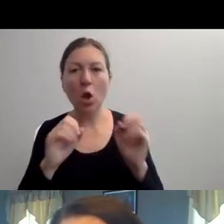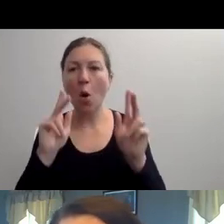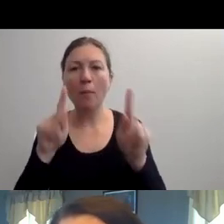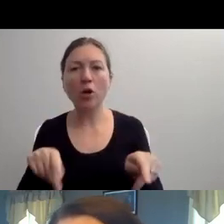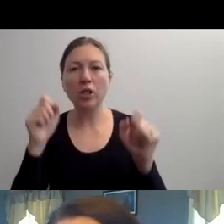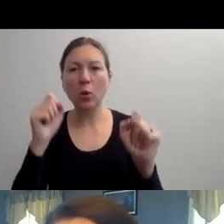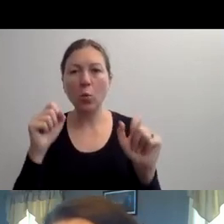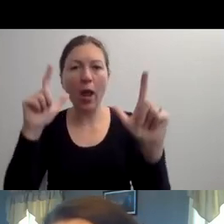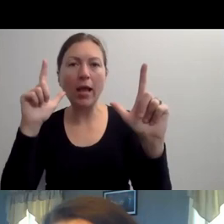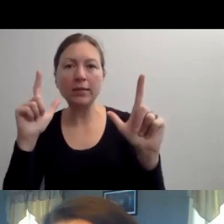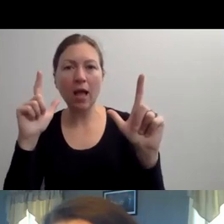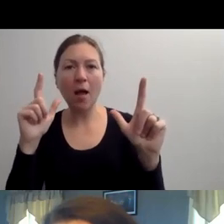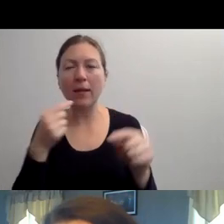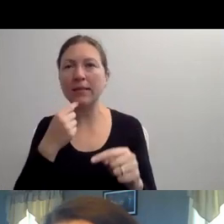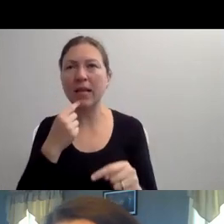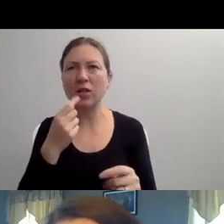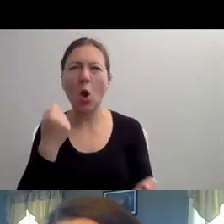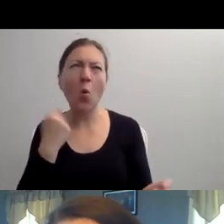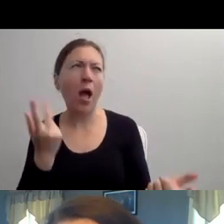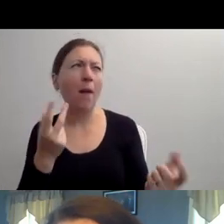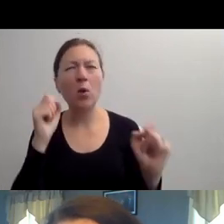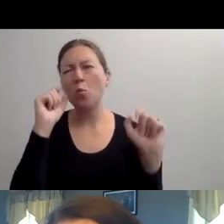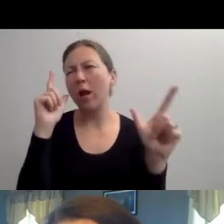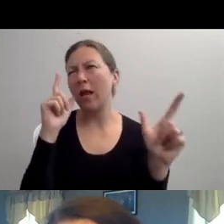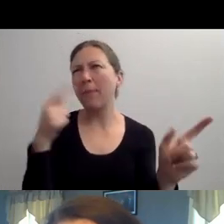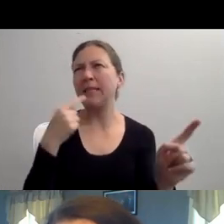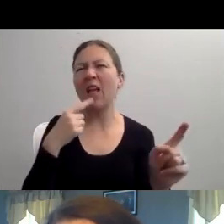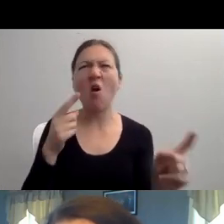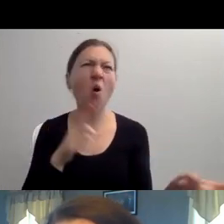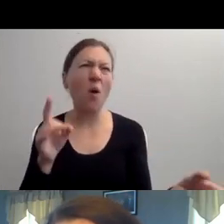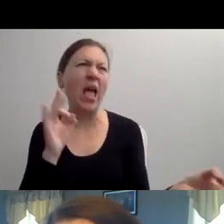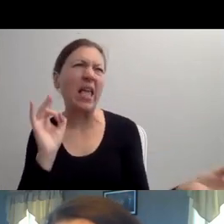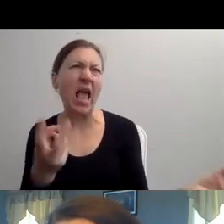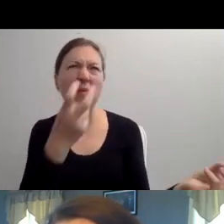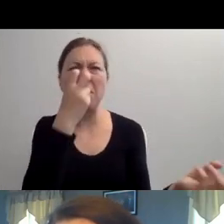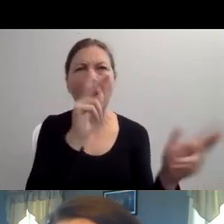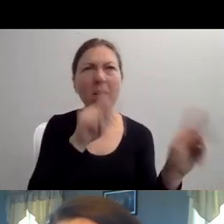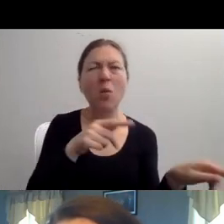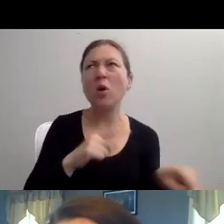HAVE BEEN PROGRAMMED TO LOOK AT YOU IN A CERTAIN WAY."